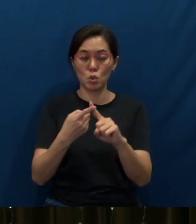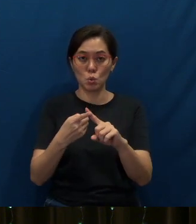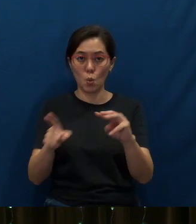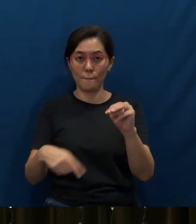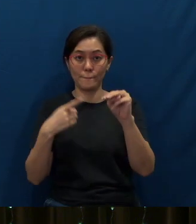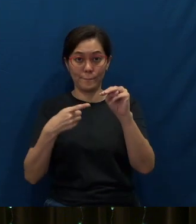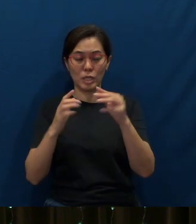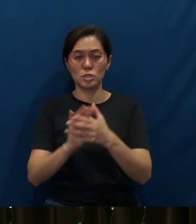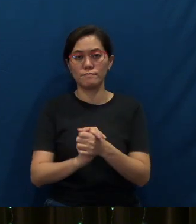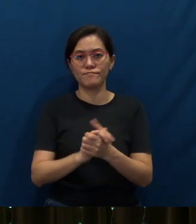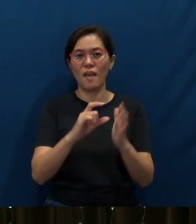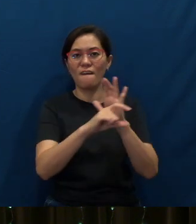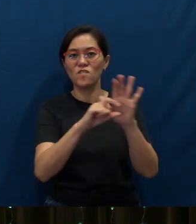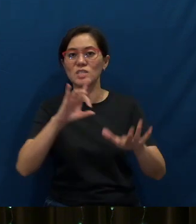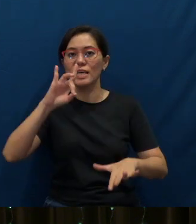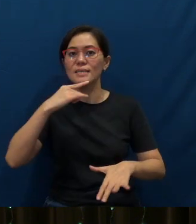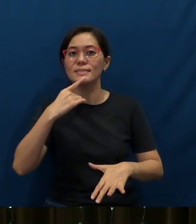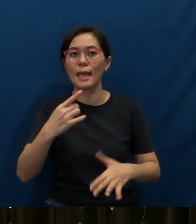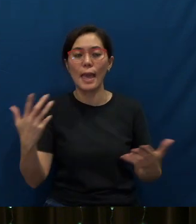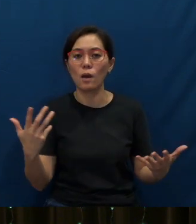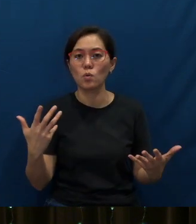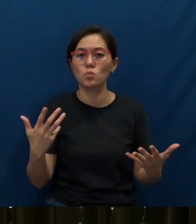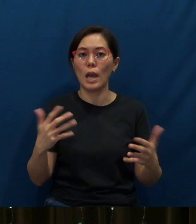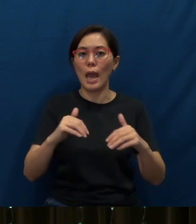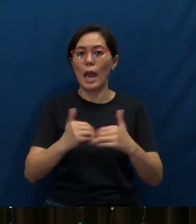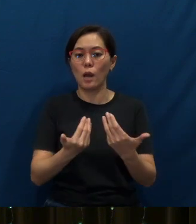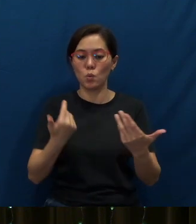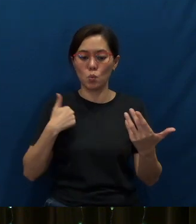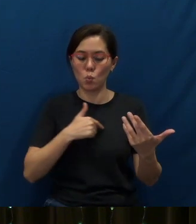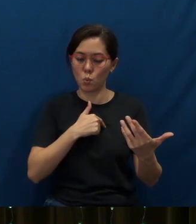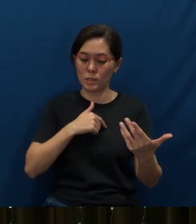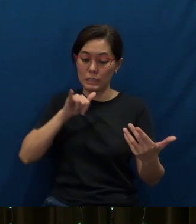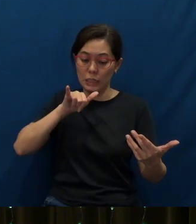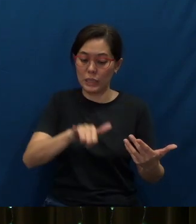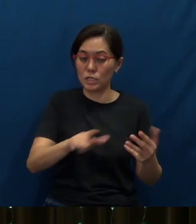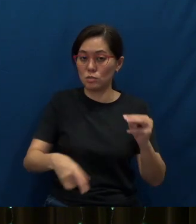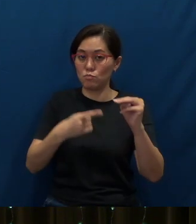As verse 8 tells us, the means to which this mission was to be accomplished: